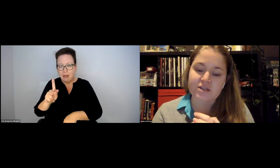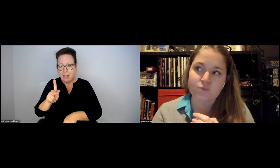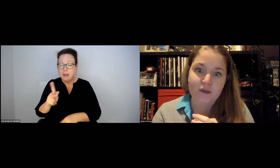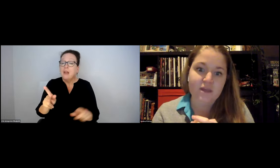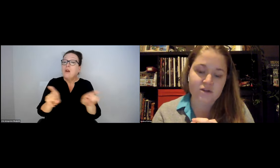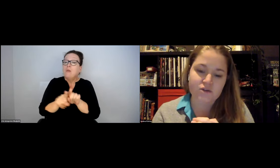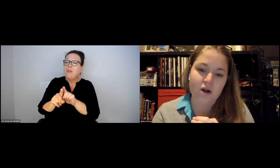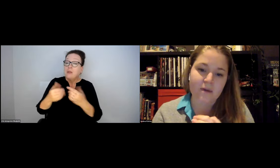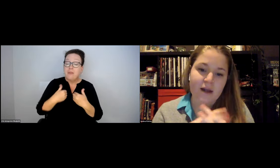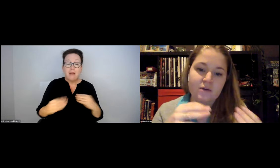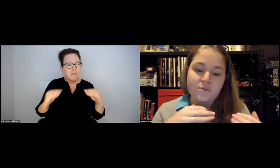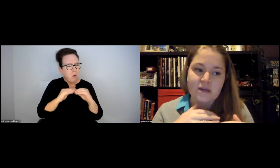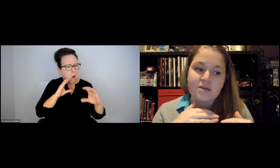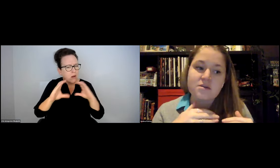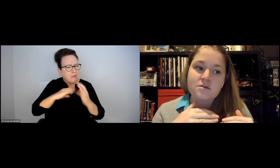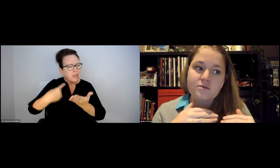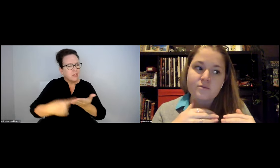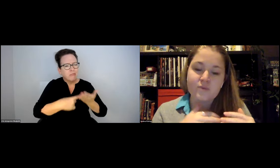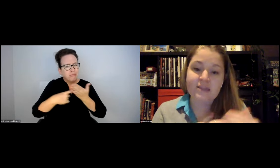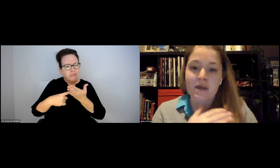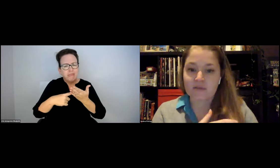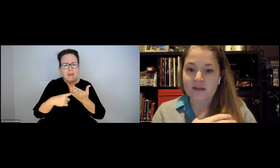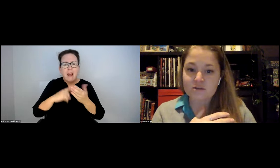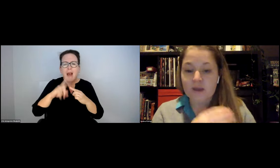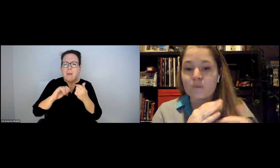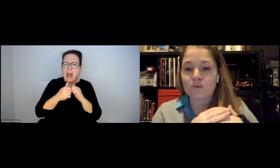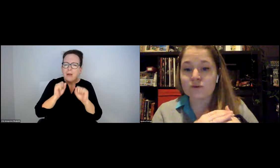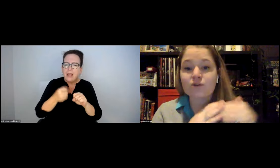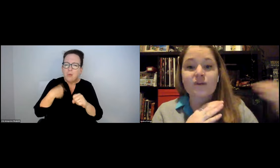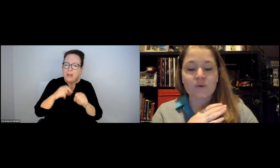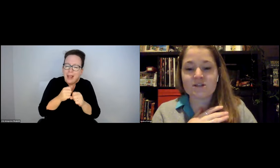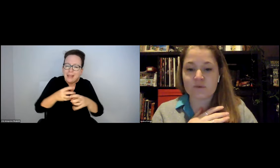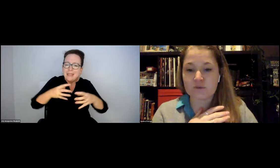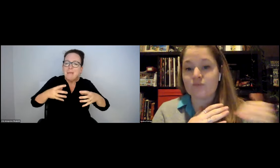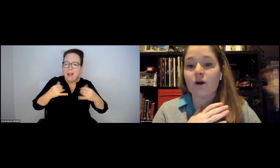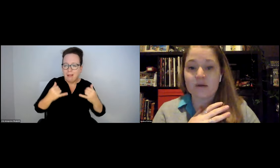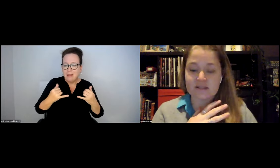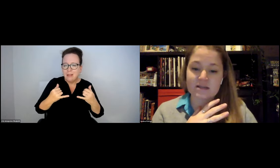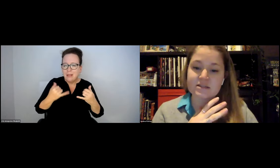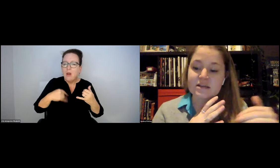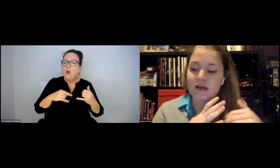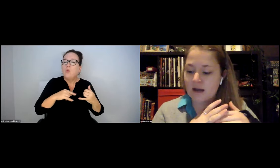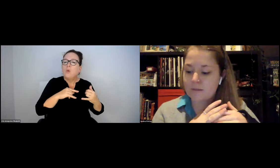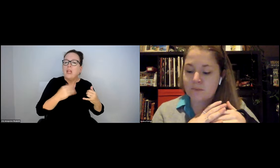WELL. AND WE HAVE HAD MORE CONVERSATIONS WITH AGE STRONG